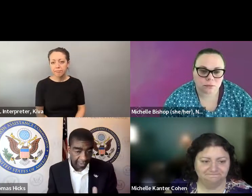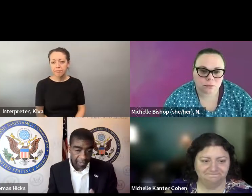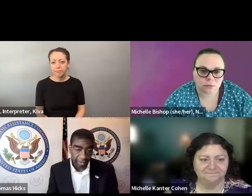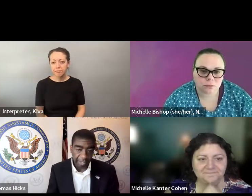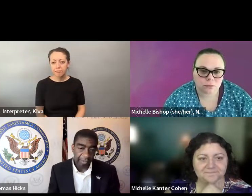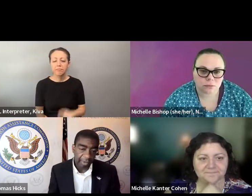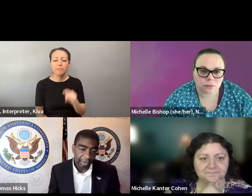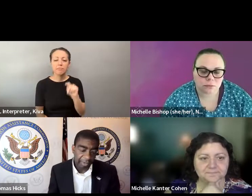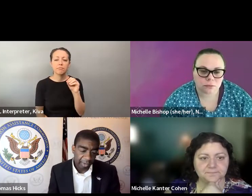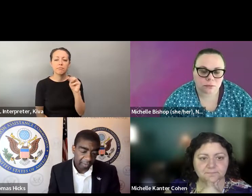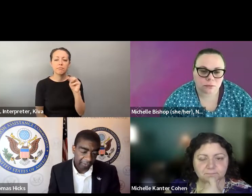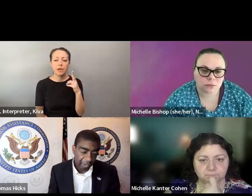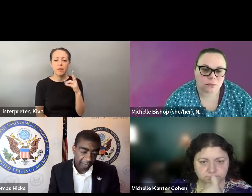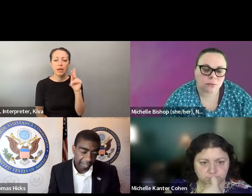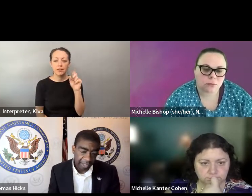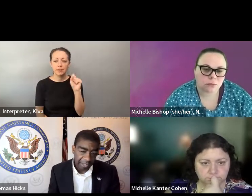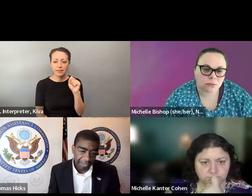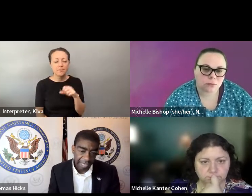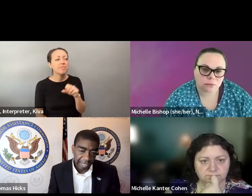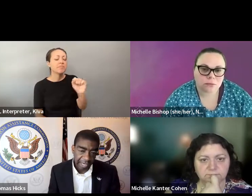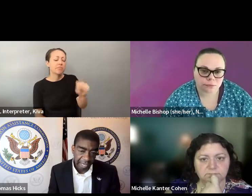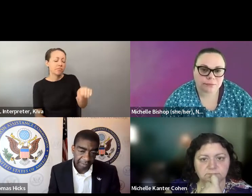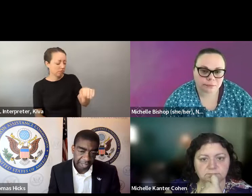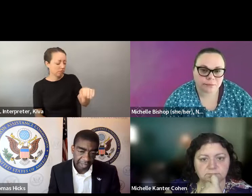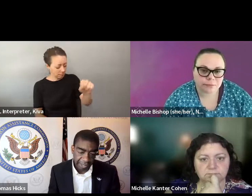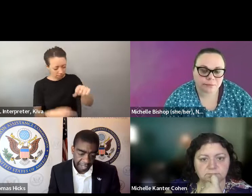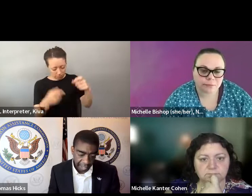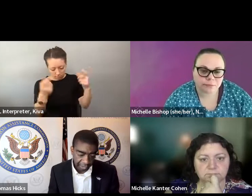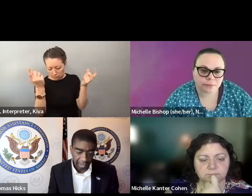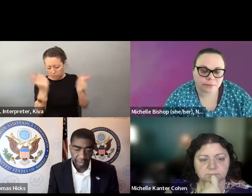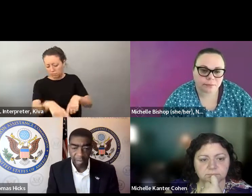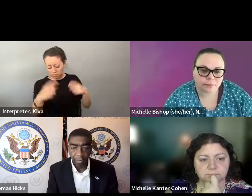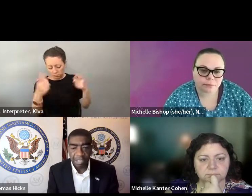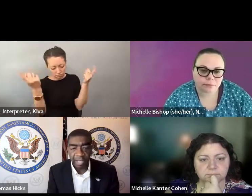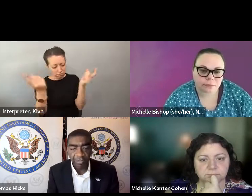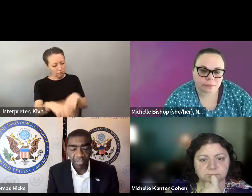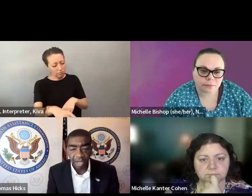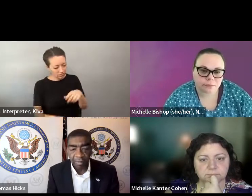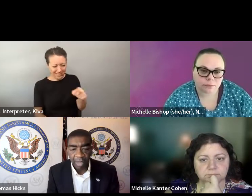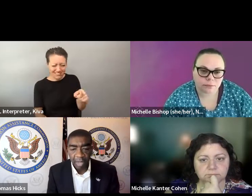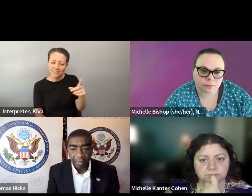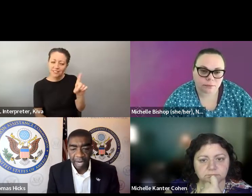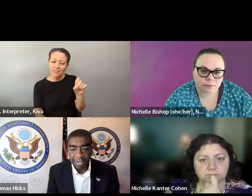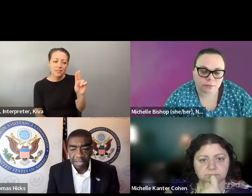people -- for voting by people with disabilities. » Tom: The one thing I would